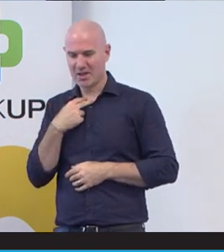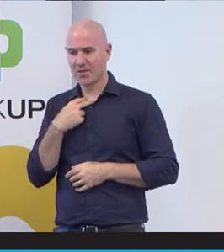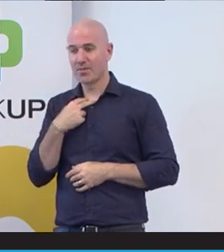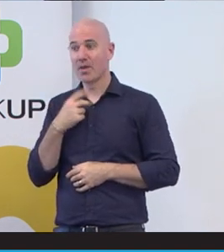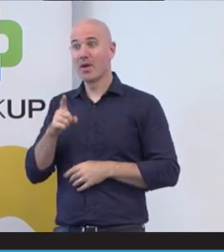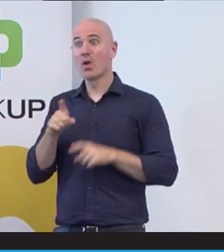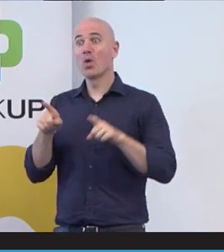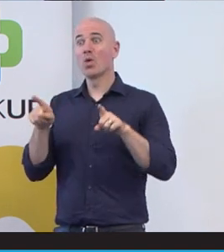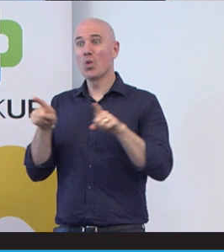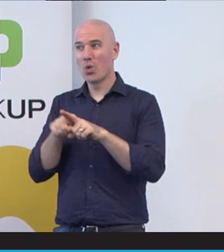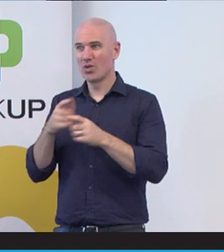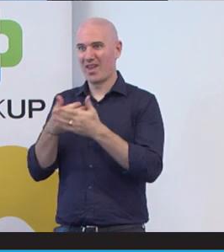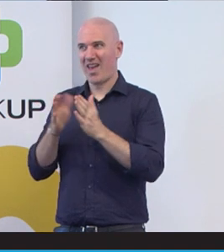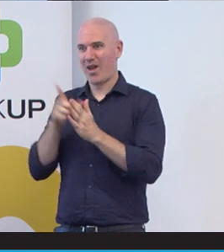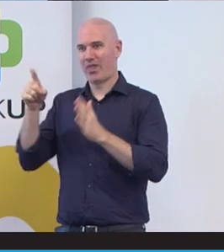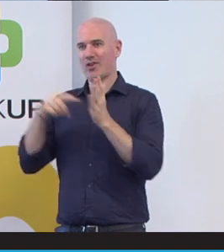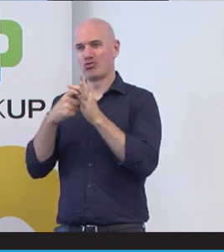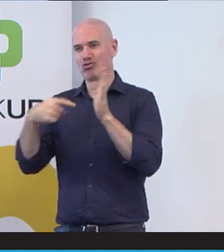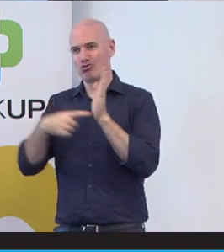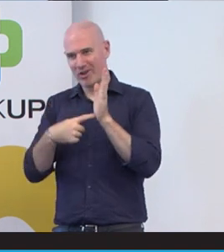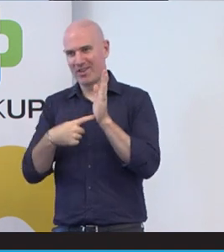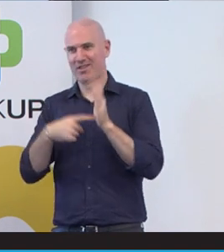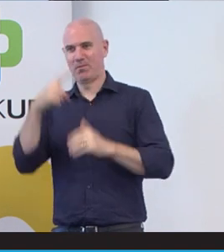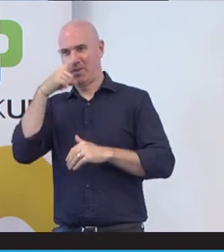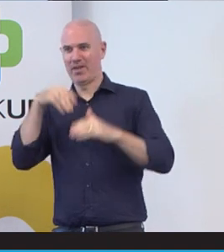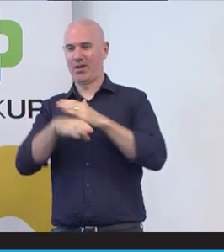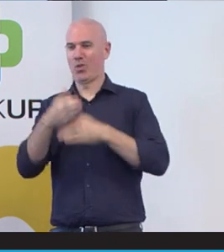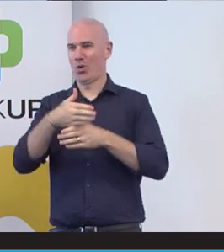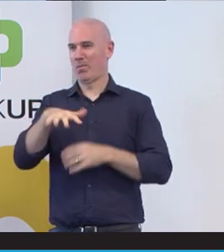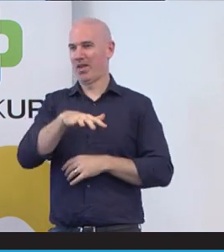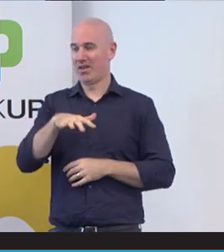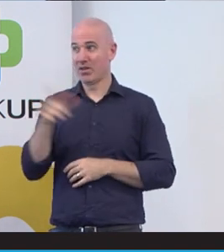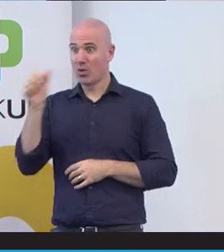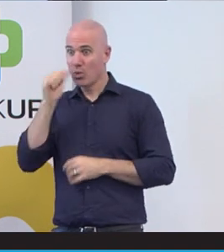also how they treated people at the workplace, they wouldn't let people disability bring new